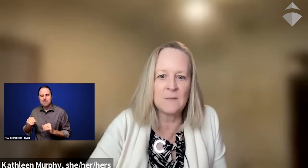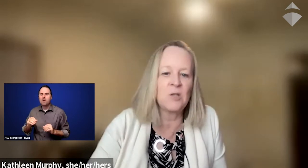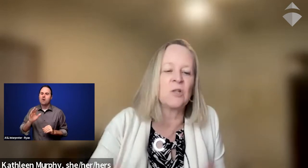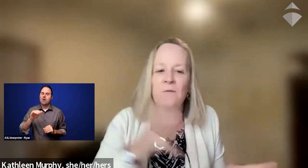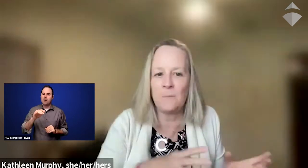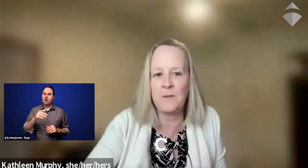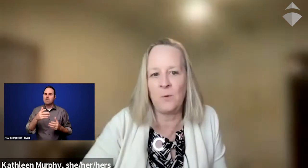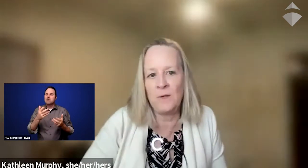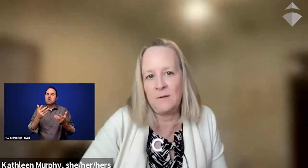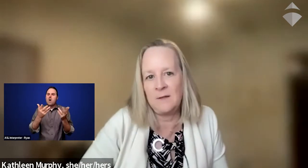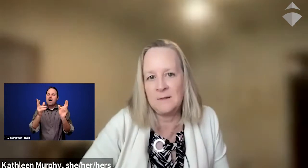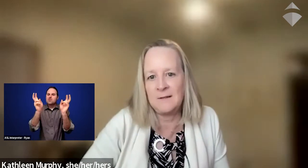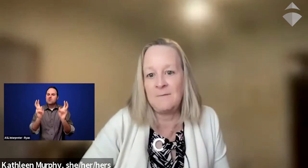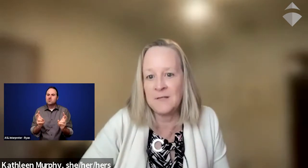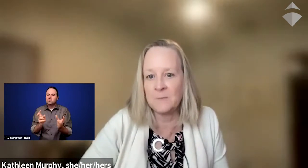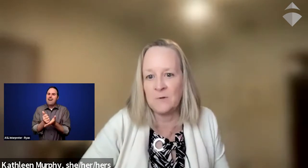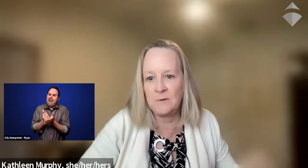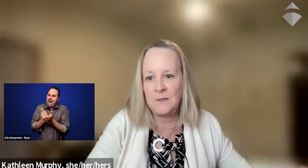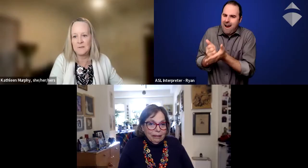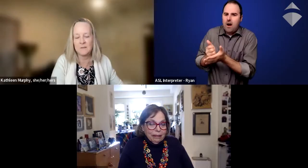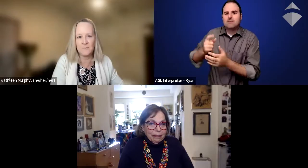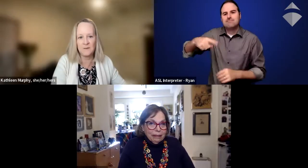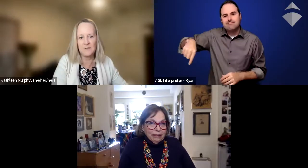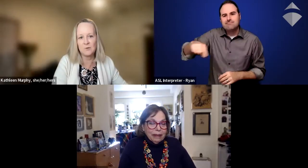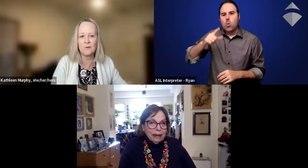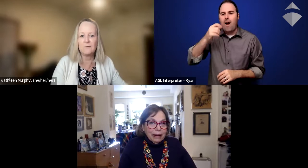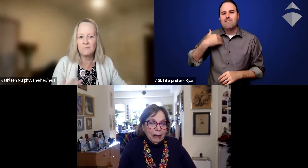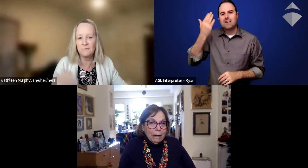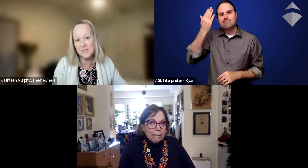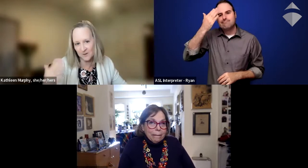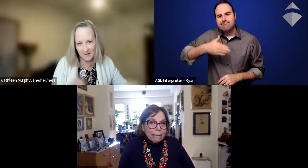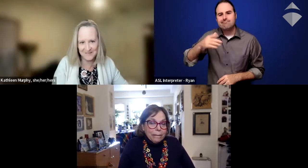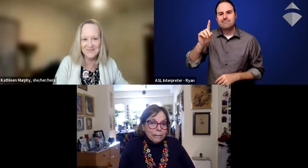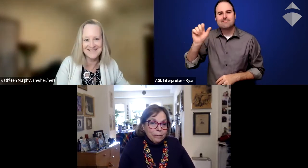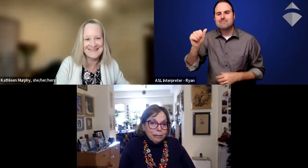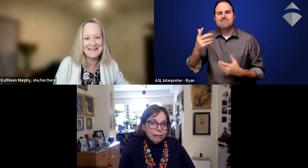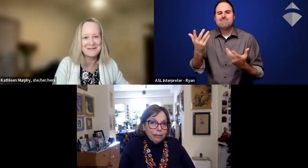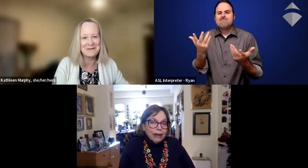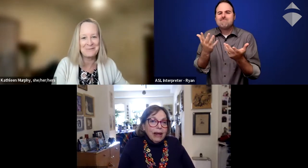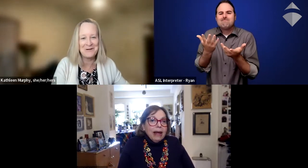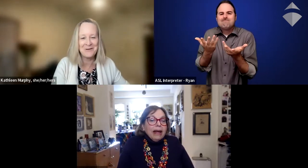especially for people with these invisible disabilities or reasonable accommodations? As you know,